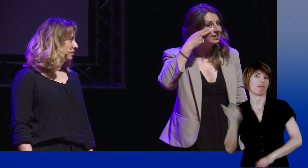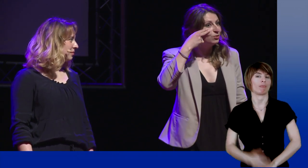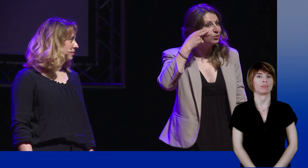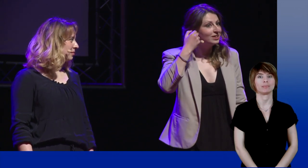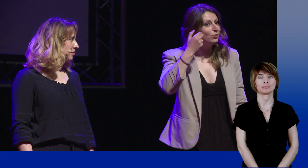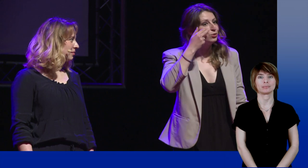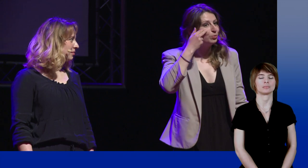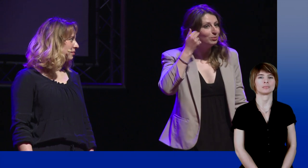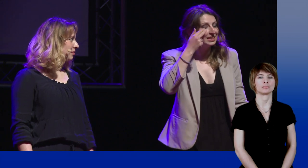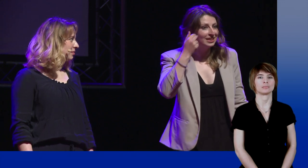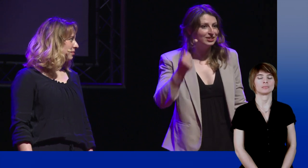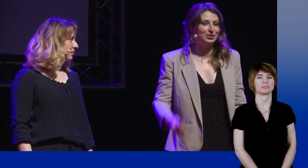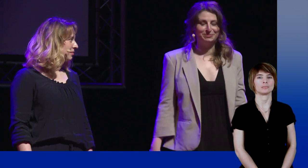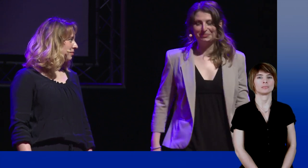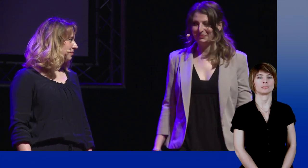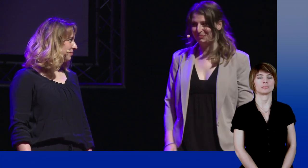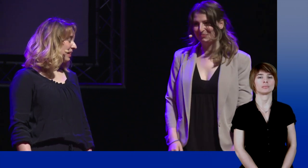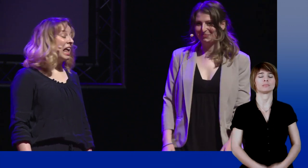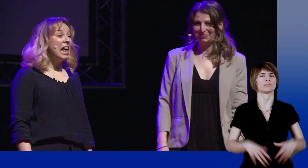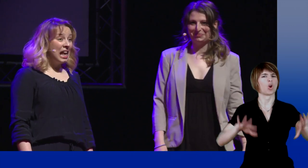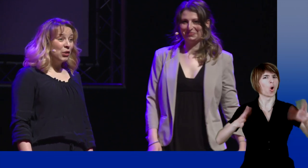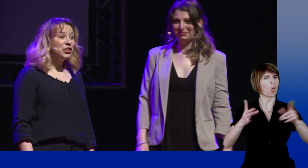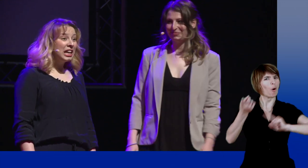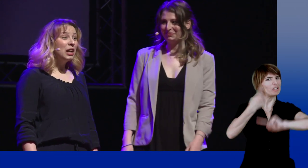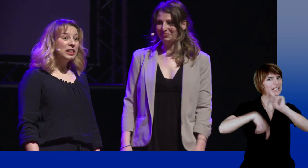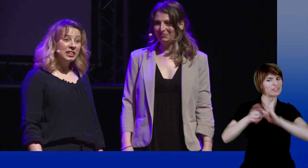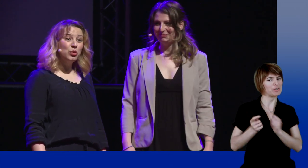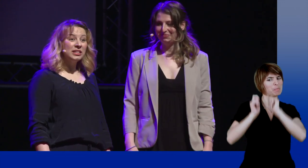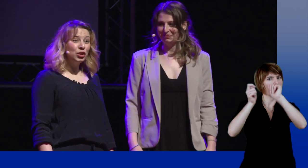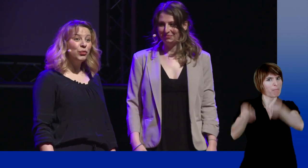whom makeup surplus is taken off. Usually, sign is attributed